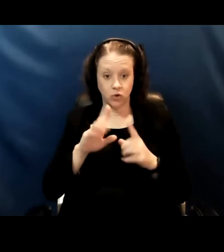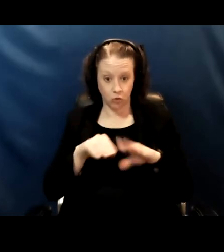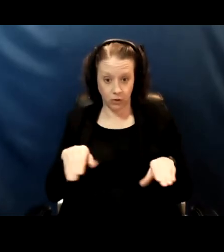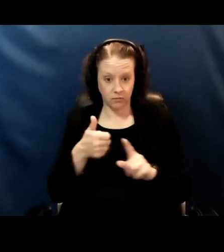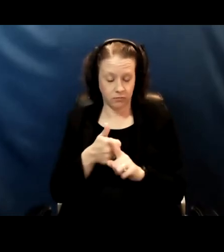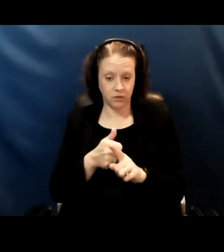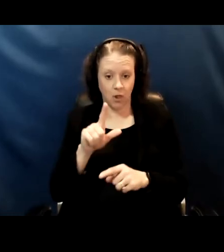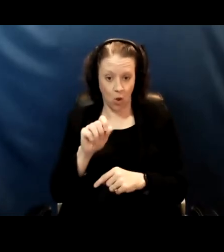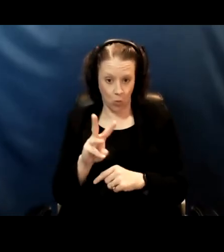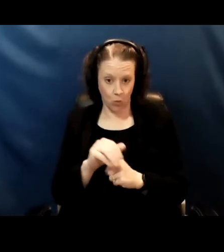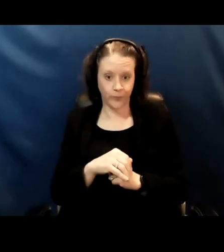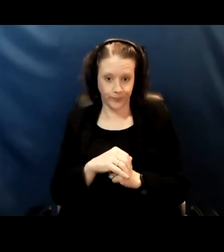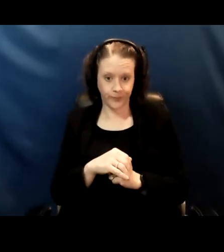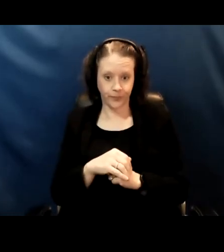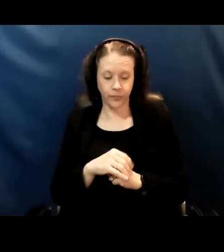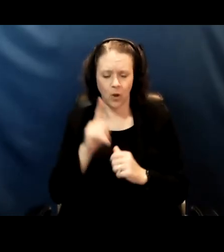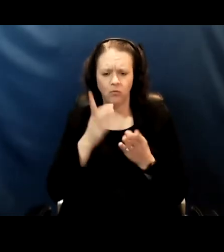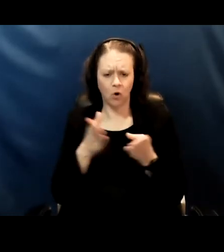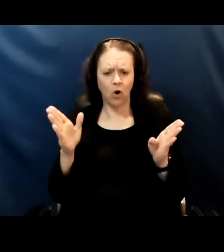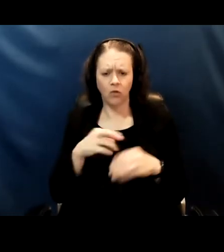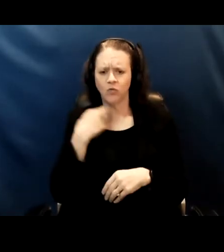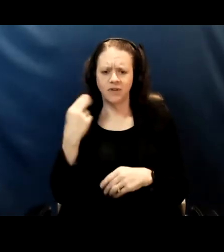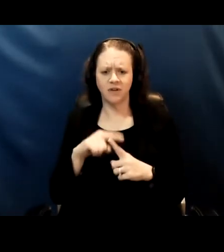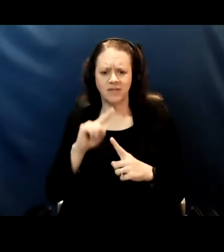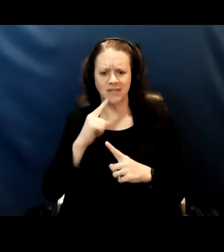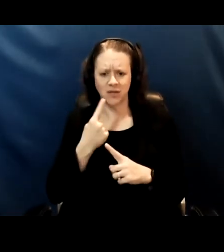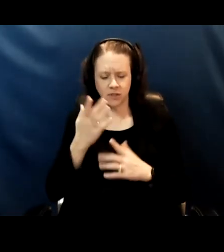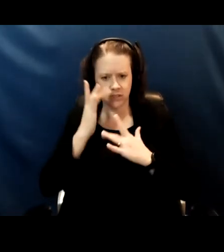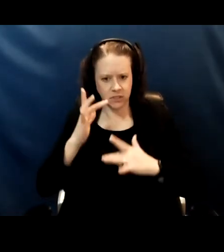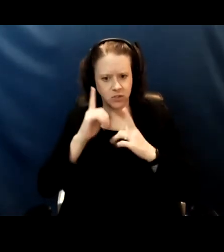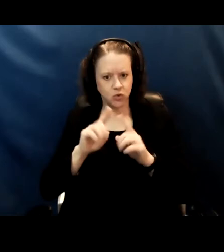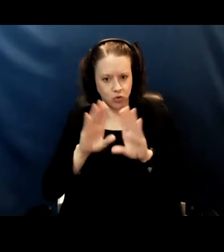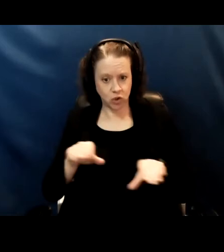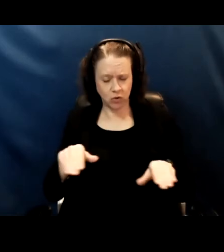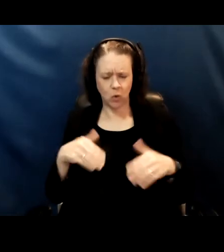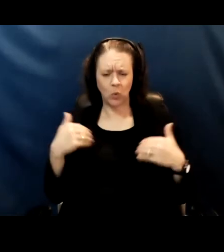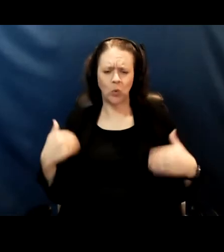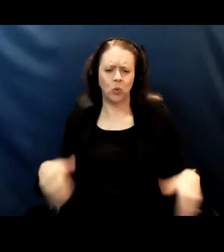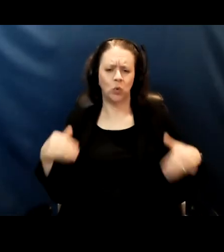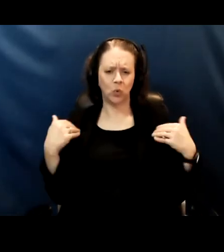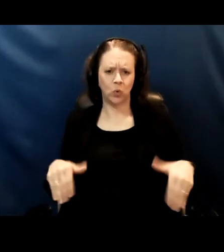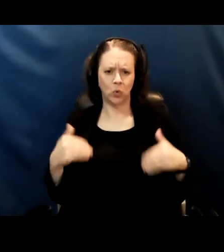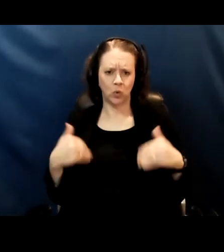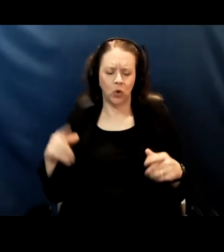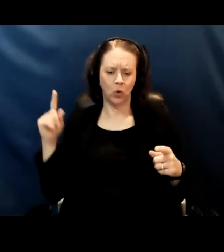Overall the risk of serious disease to children is very, very, very low.